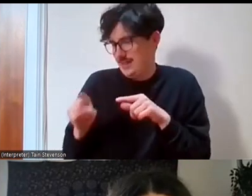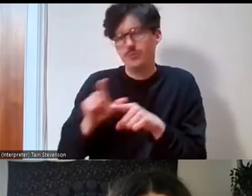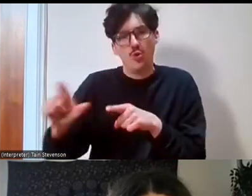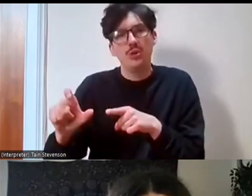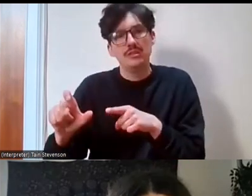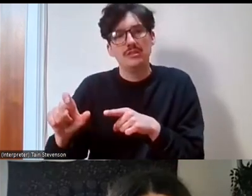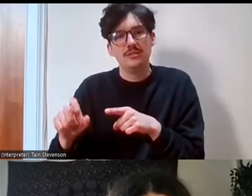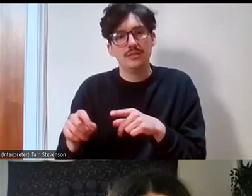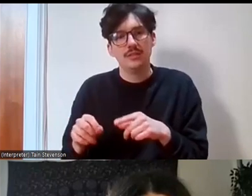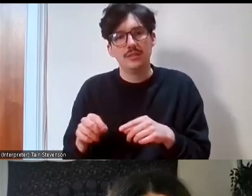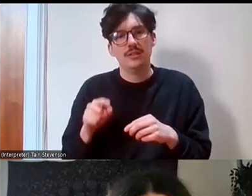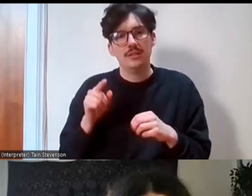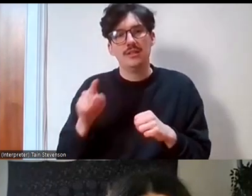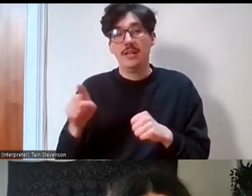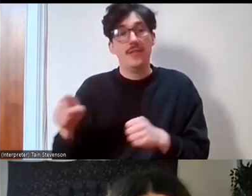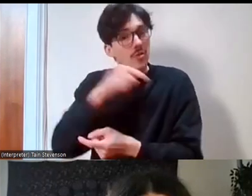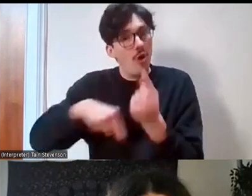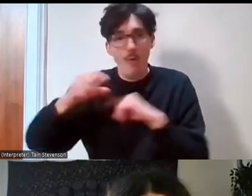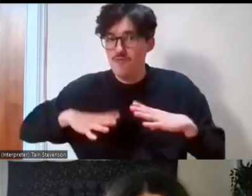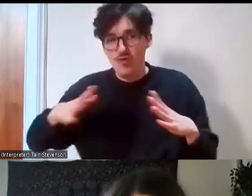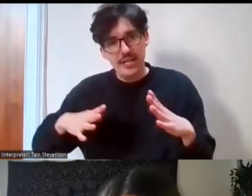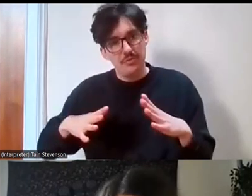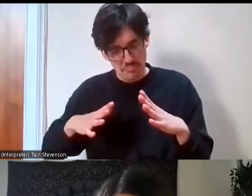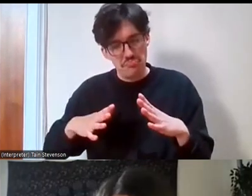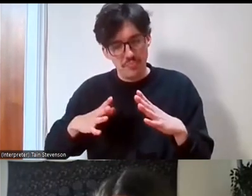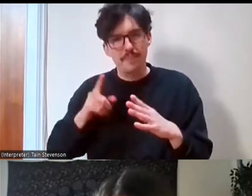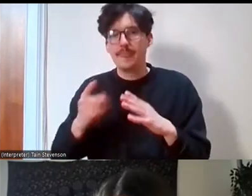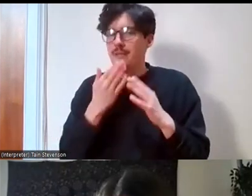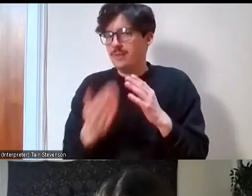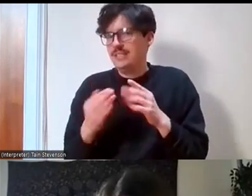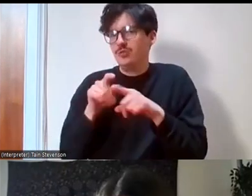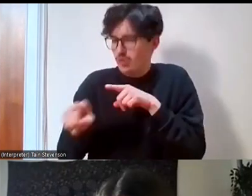are either very cheap or they're completely free. Please try and have a go and do it and if you